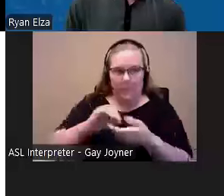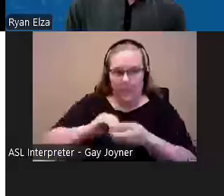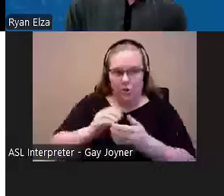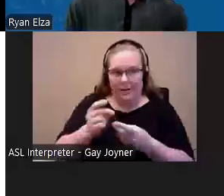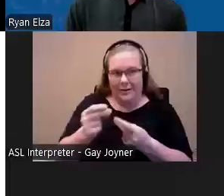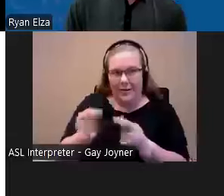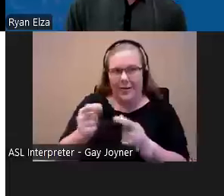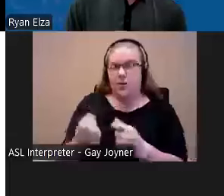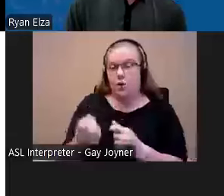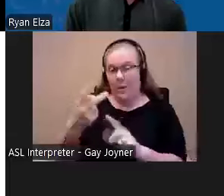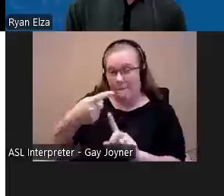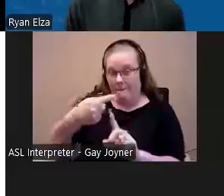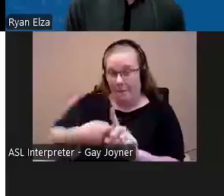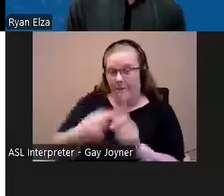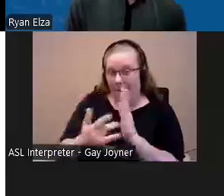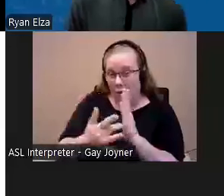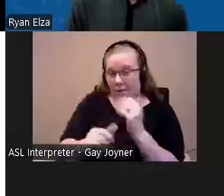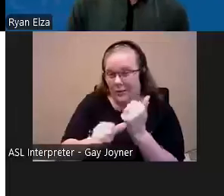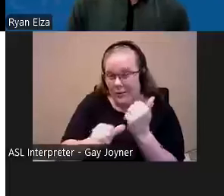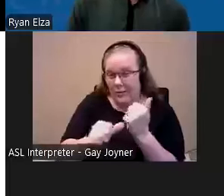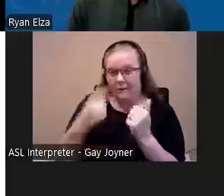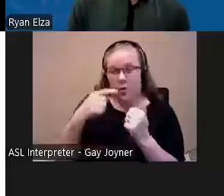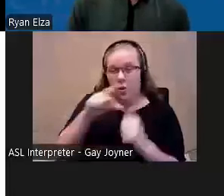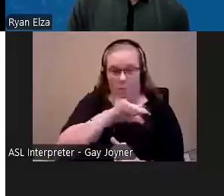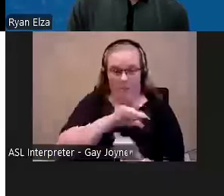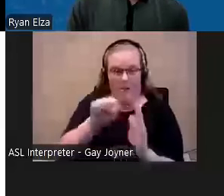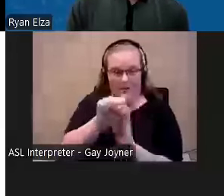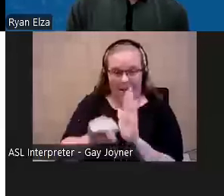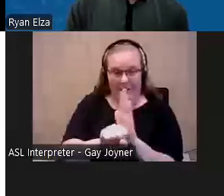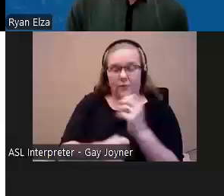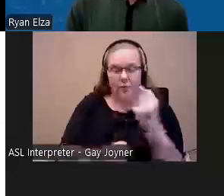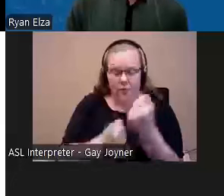opportunity for qualifying states providing housing related supports and services. We are